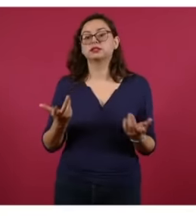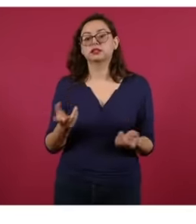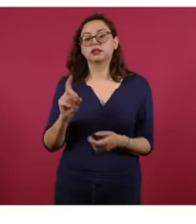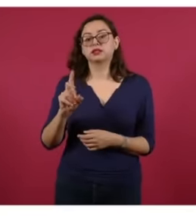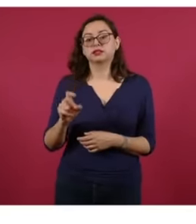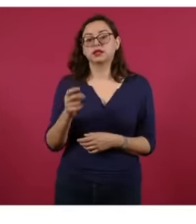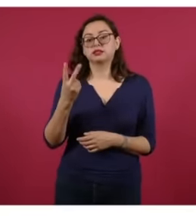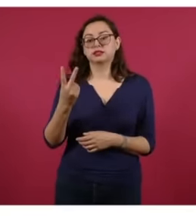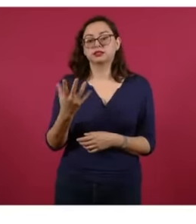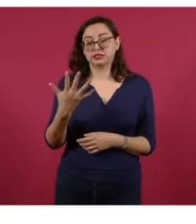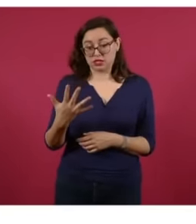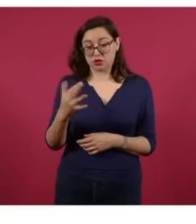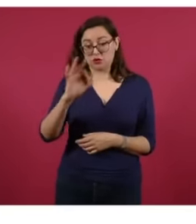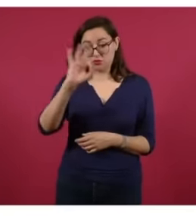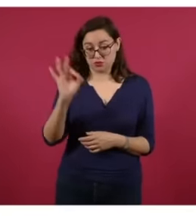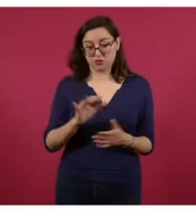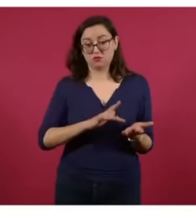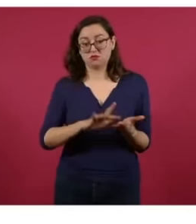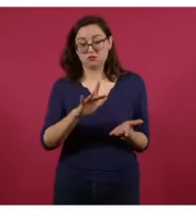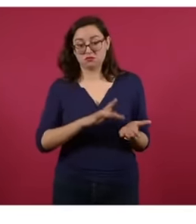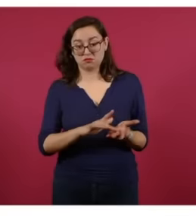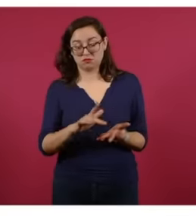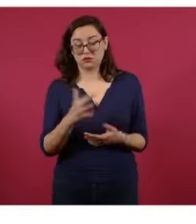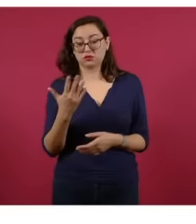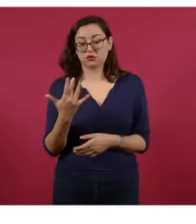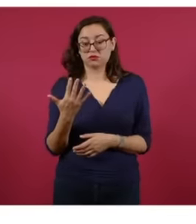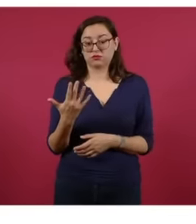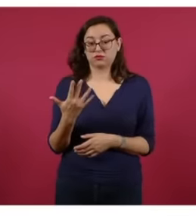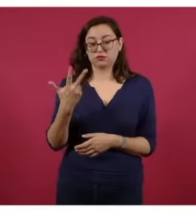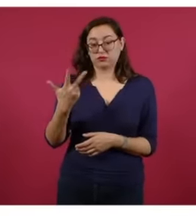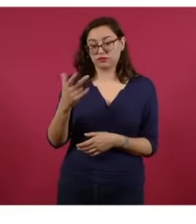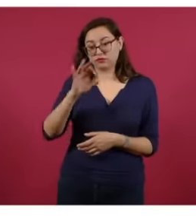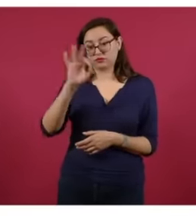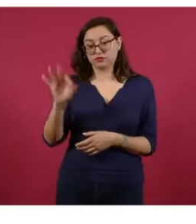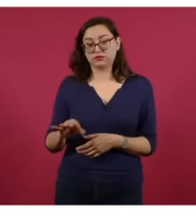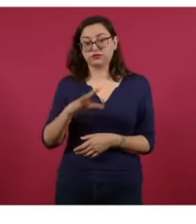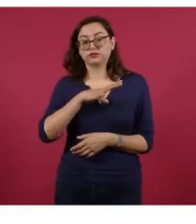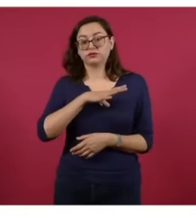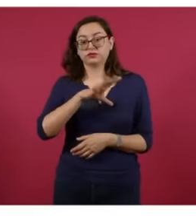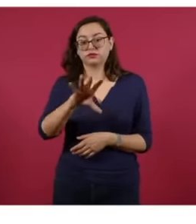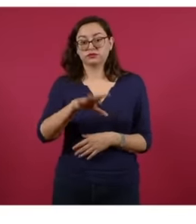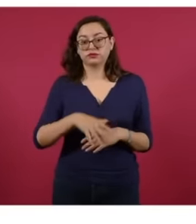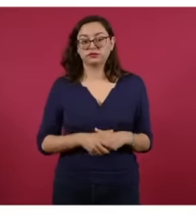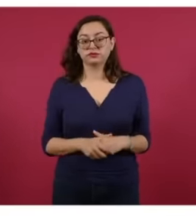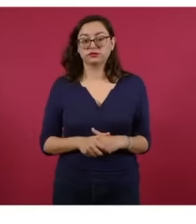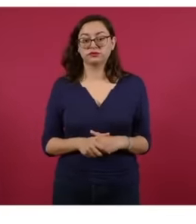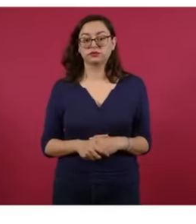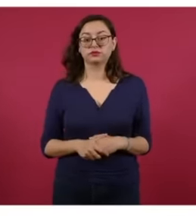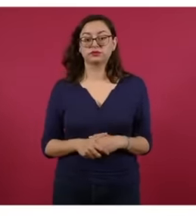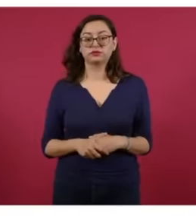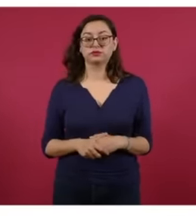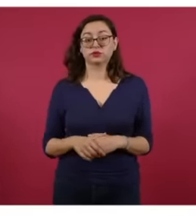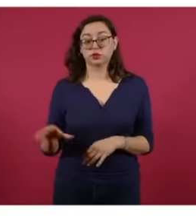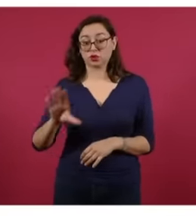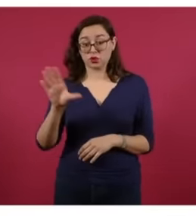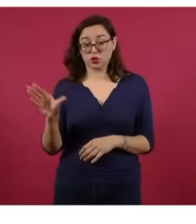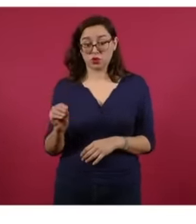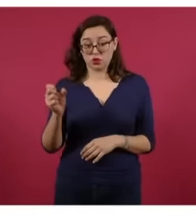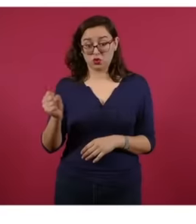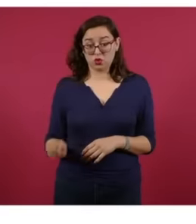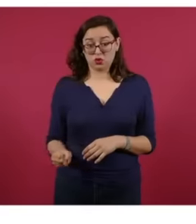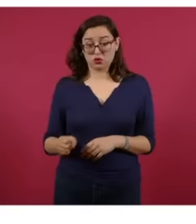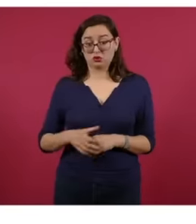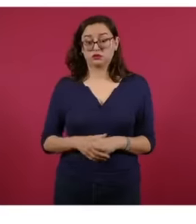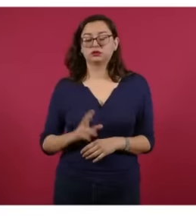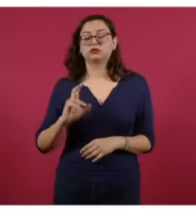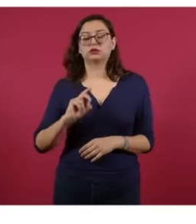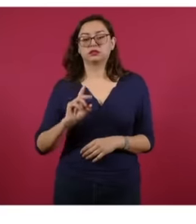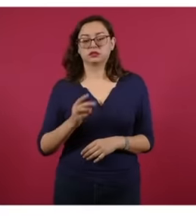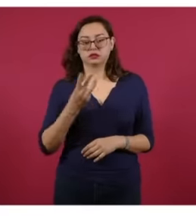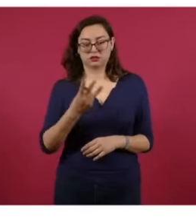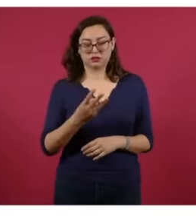approval and 5% rejection cil raposa from South Africa the president has 33 approval and